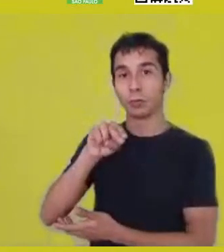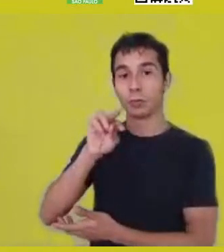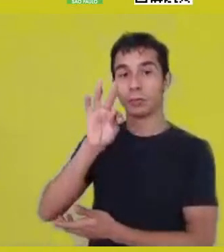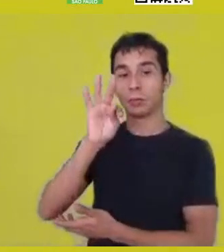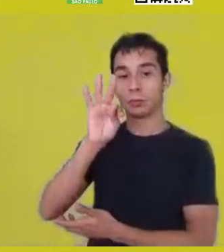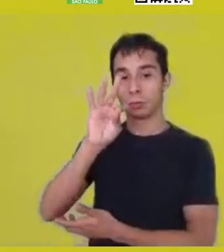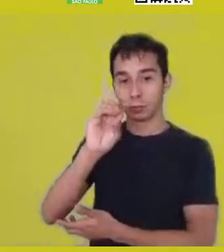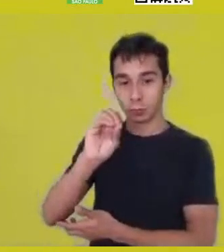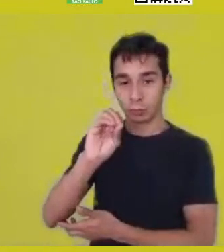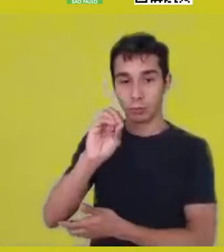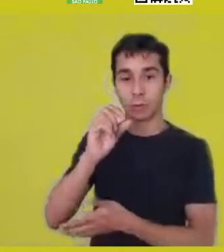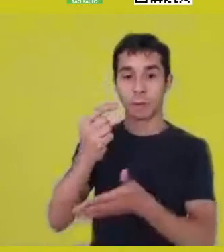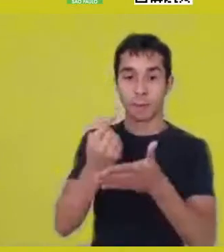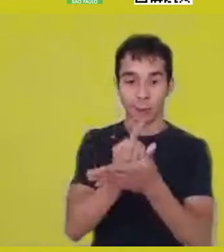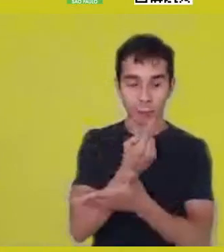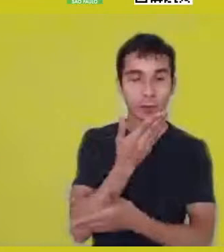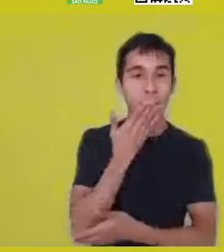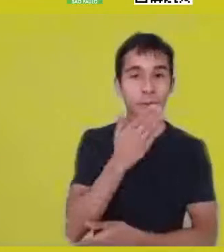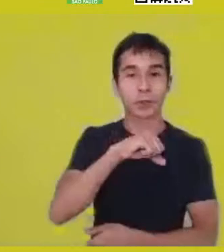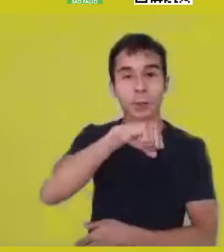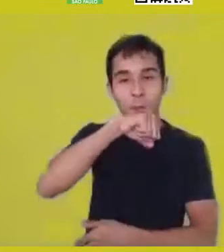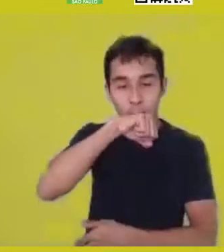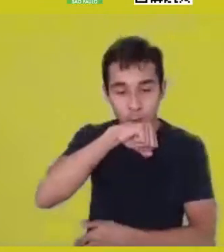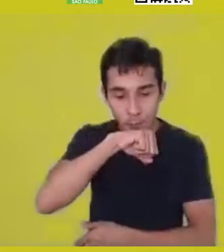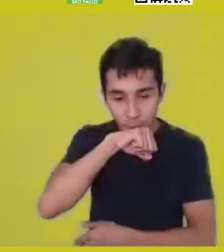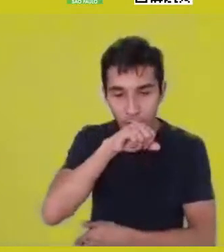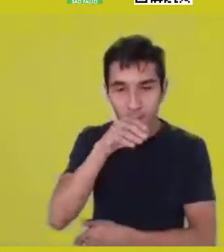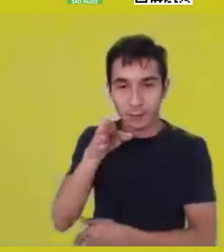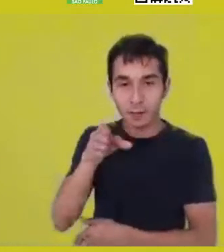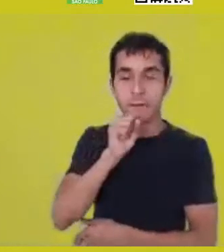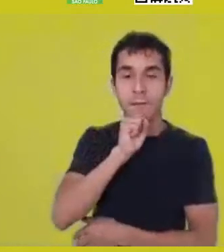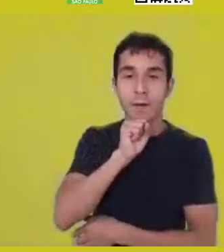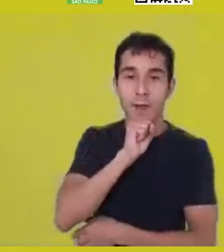Bless me, old friend. I believe that the similarity of those invariables,